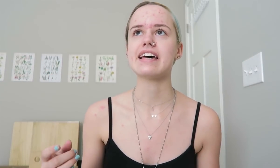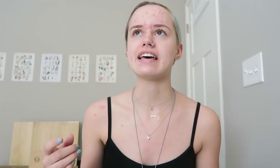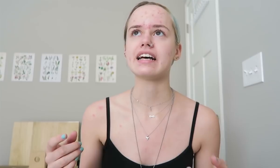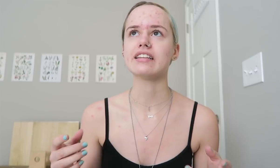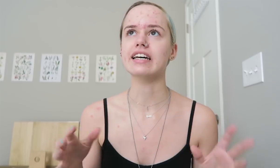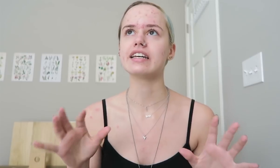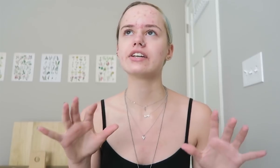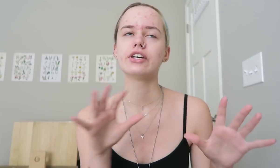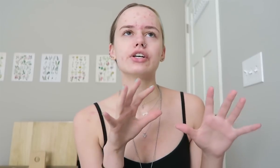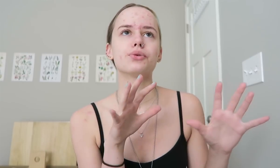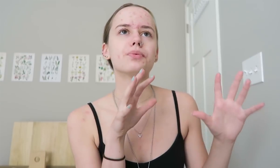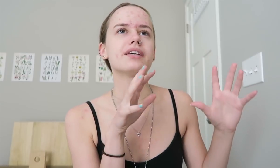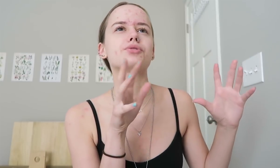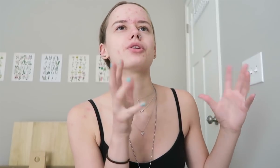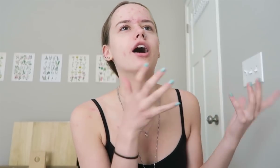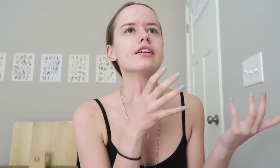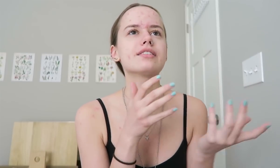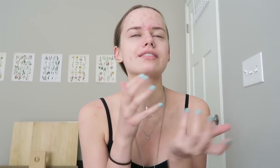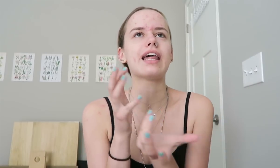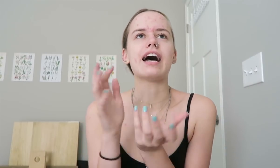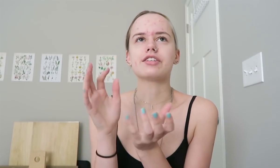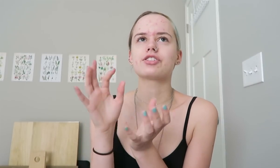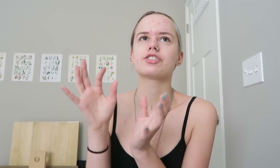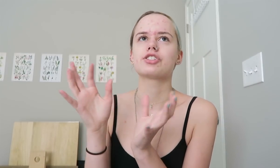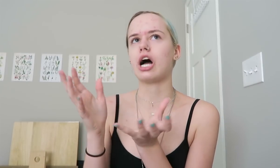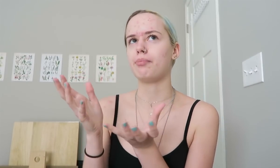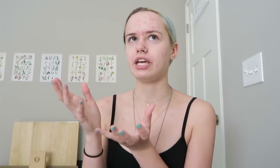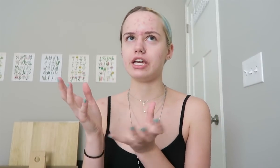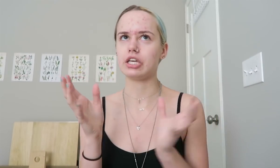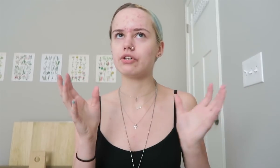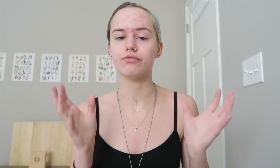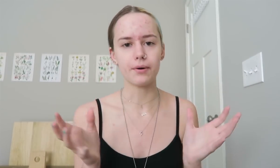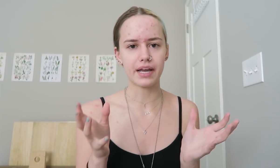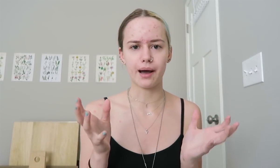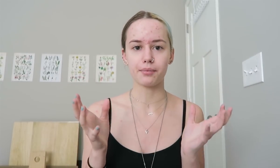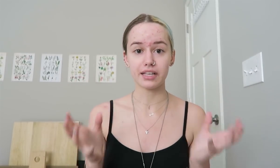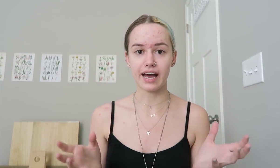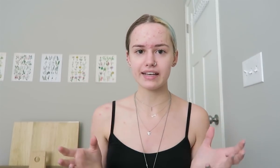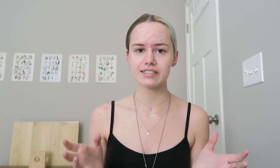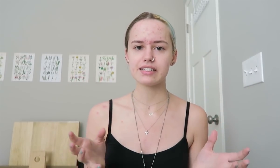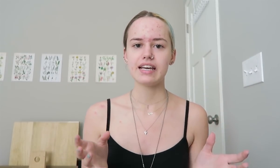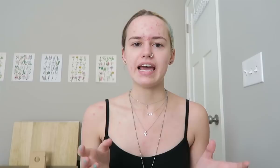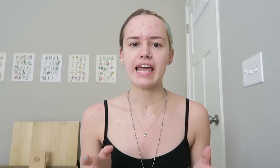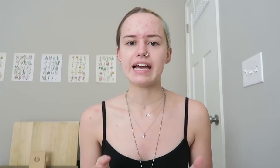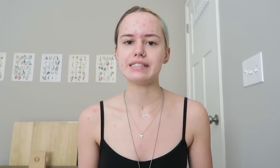a like, restaurant/shopping vocab class and